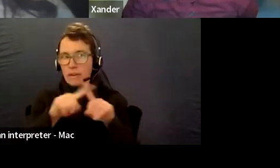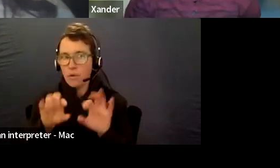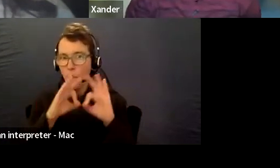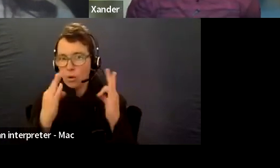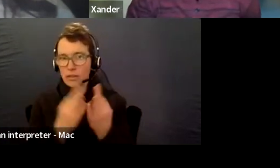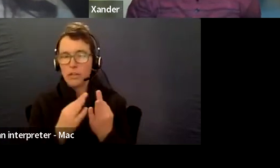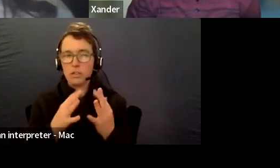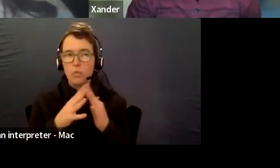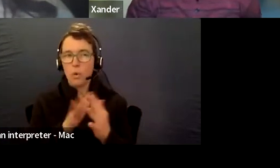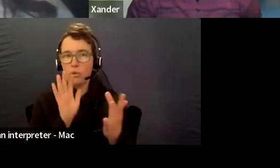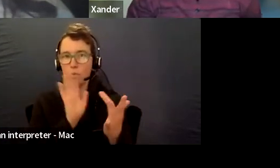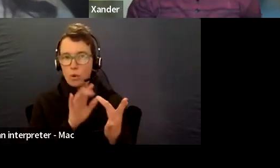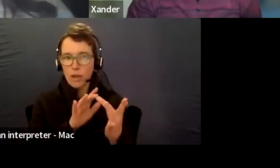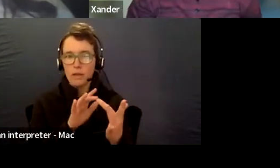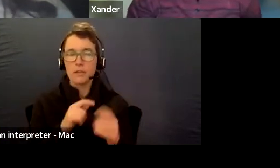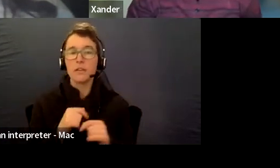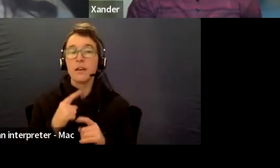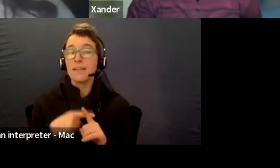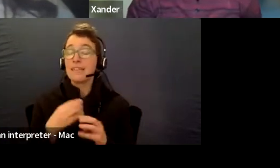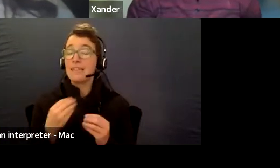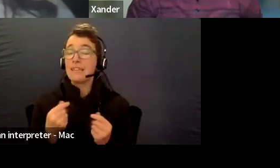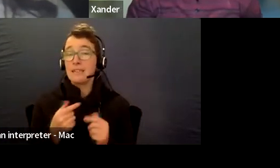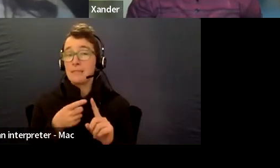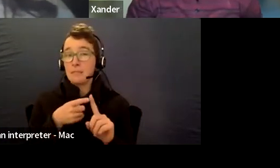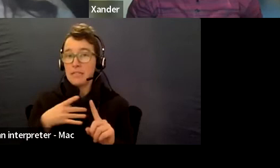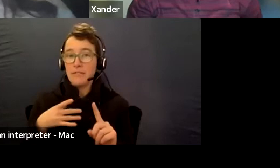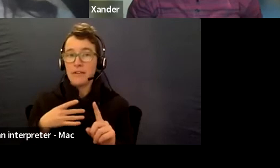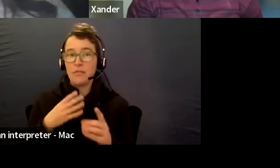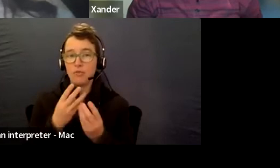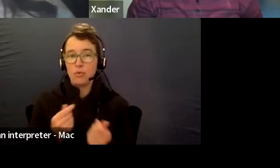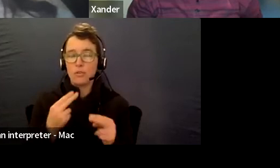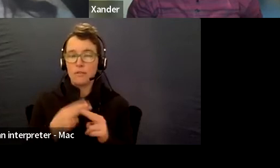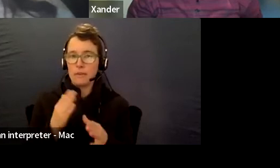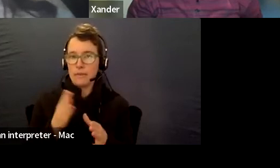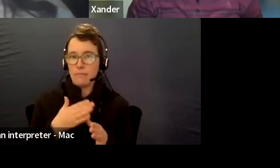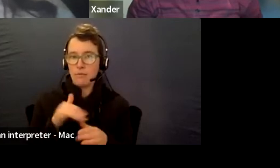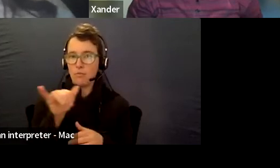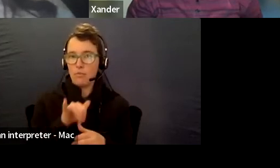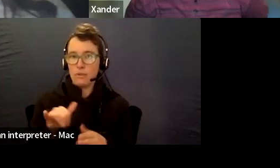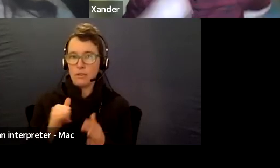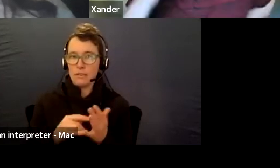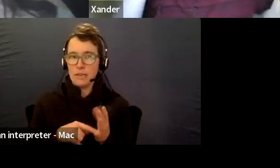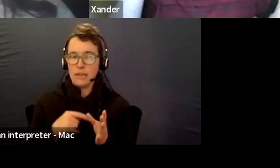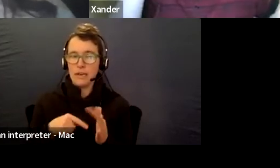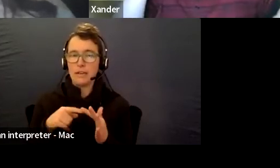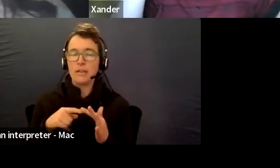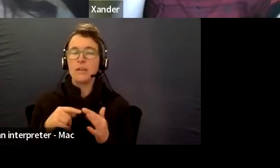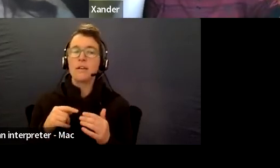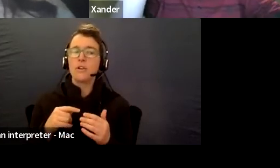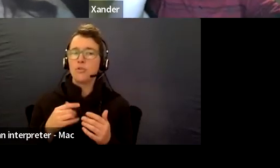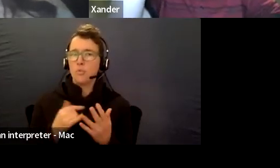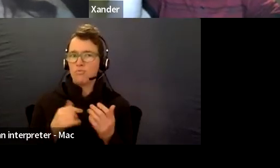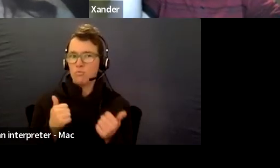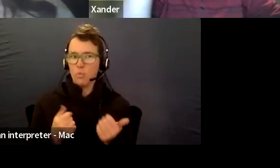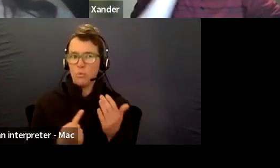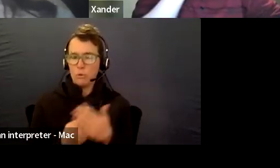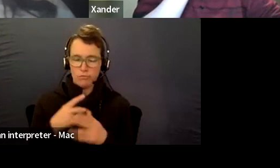They also have some state and territory specific resources on their websites and a great opportunity to dive into some more information.